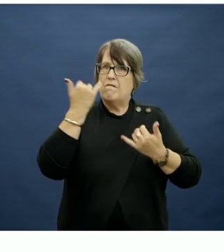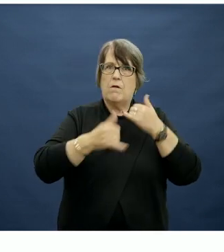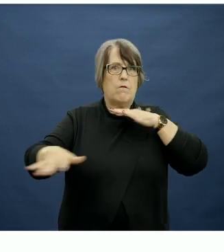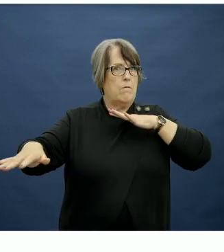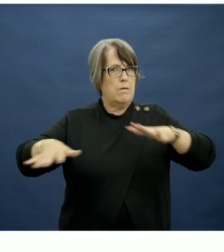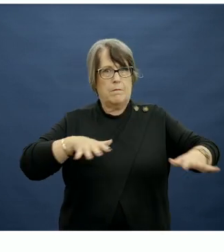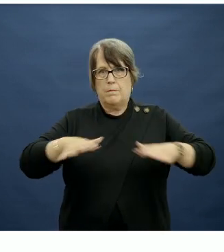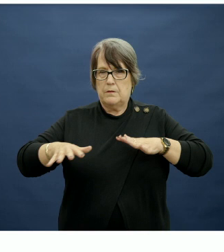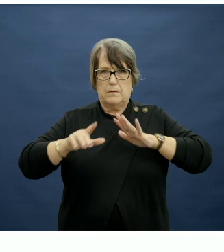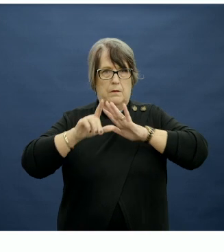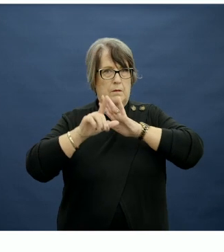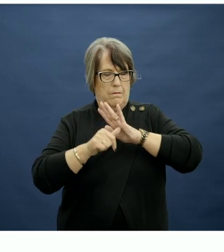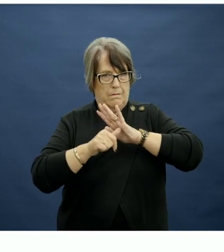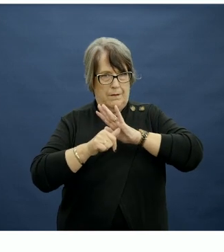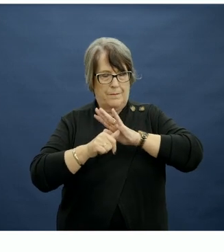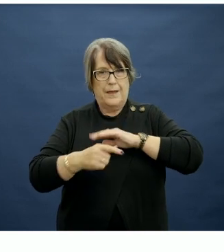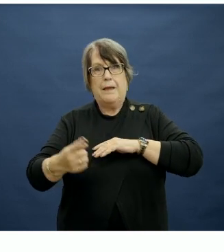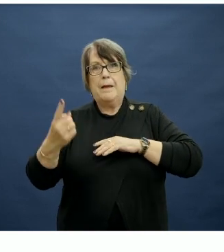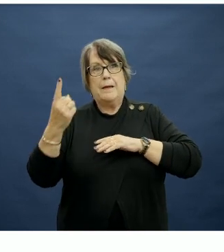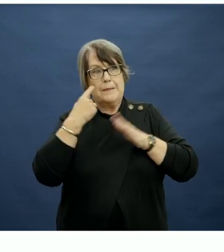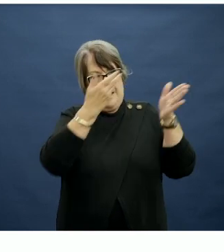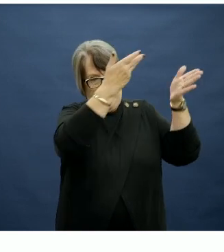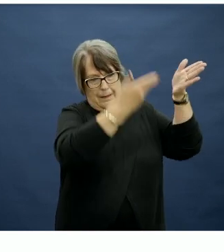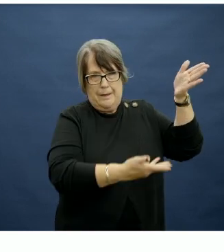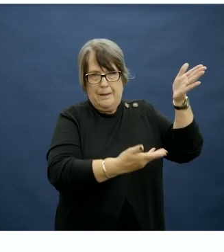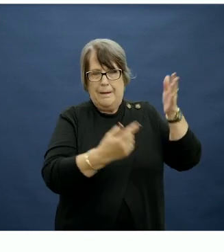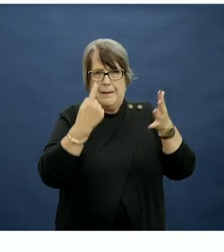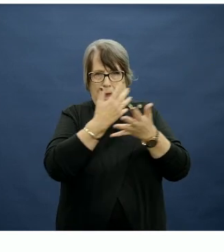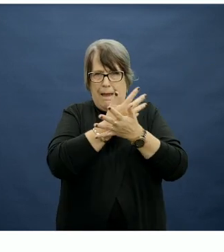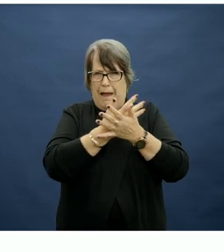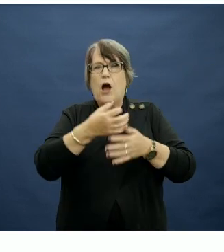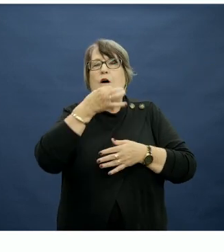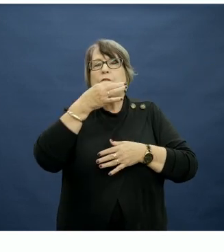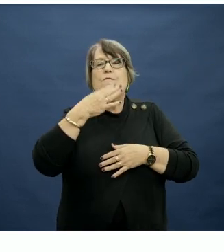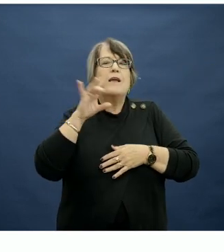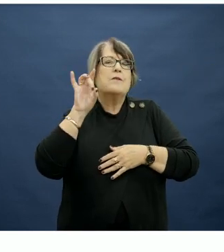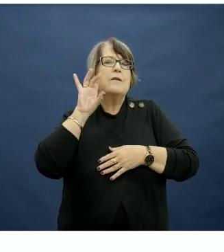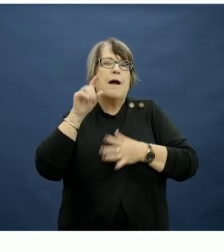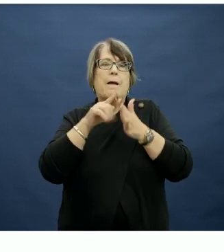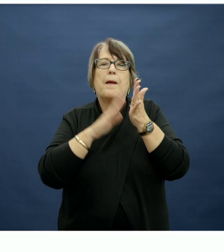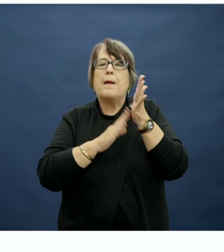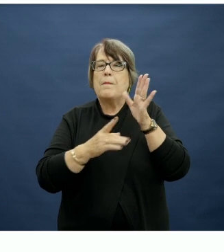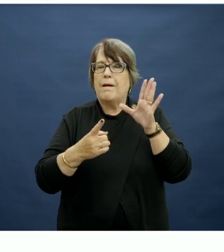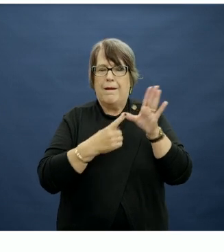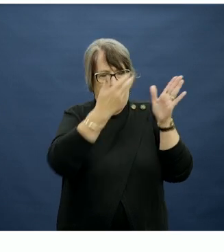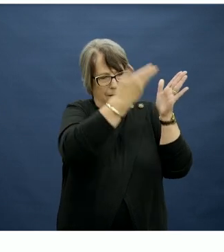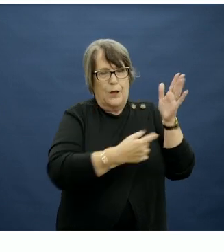And on the left of the screen, the cartoon by a French cartoonist Emma speaks of what